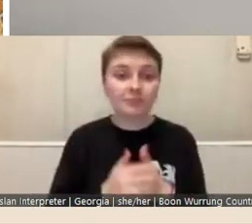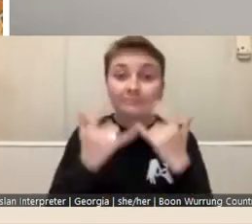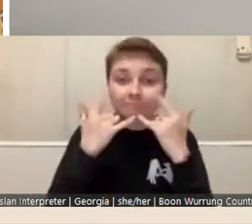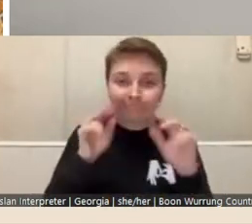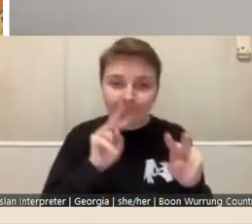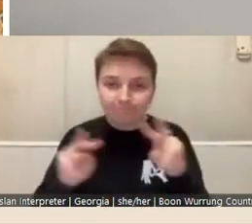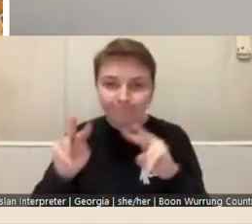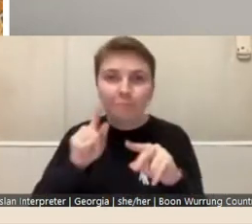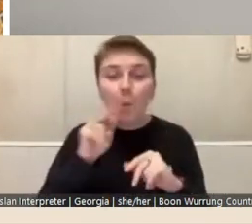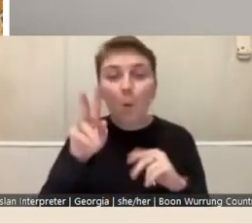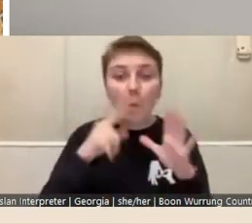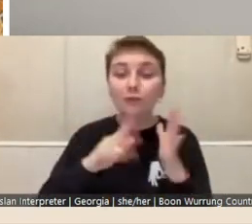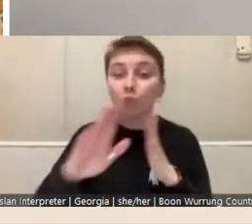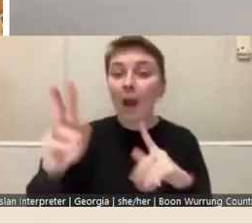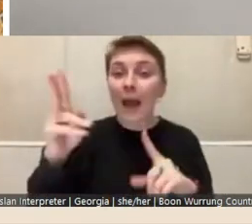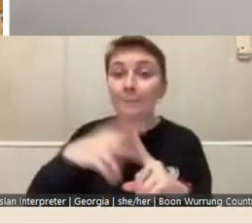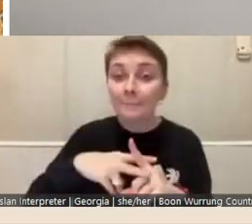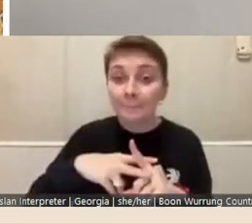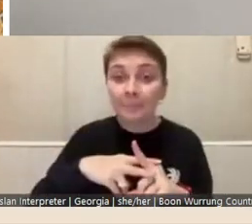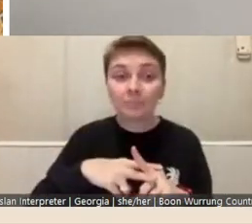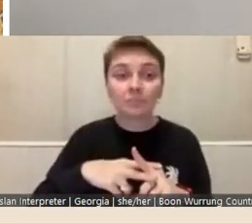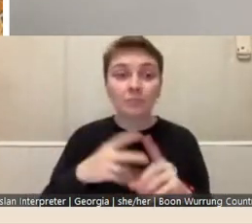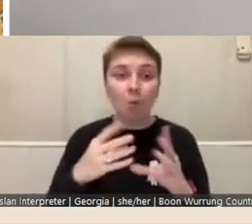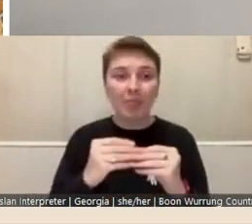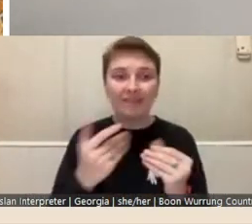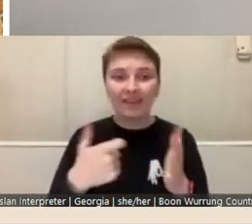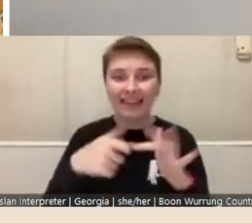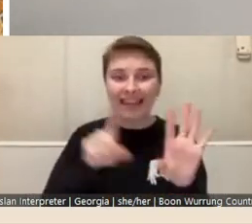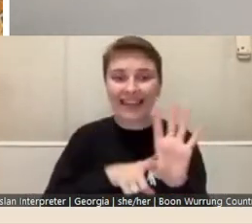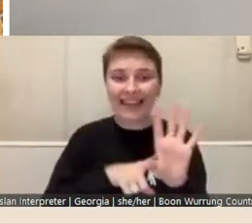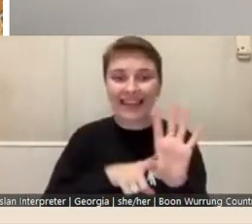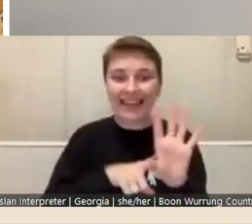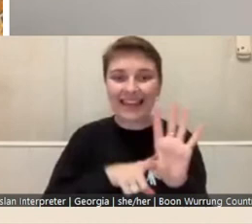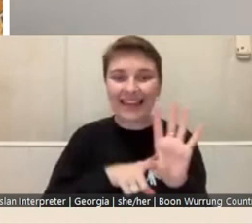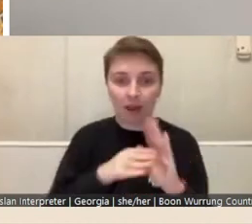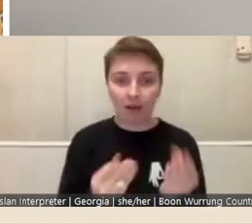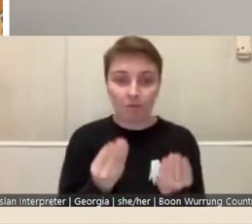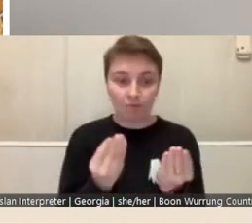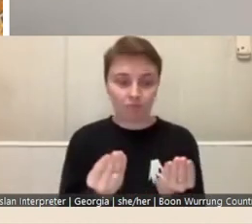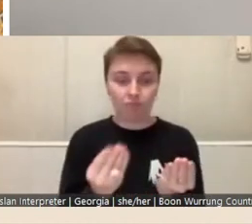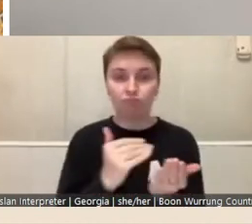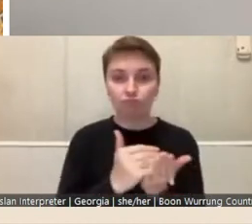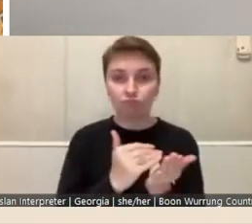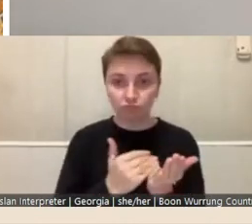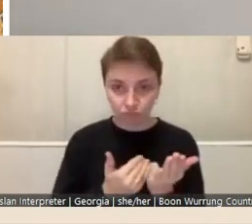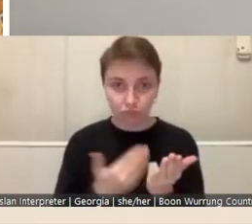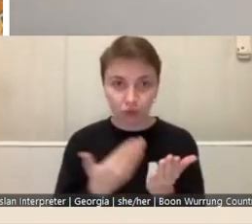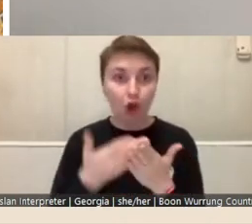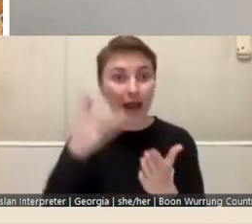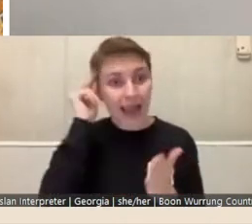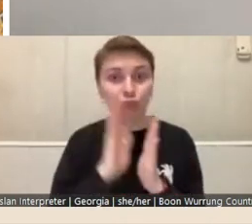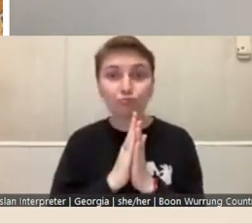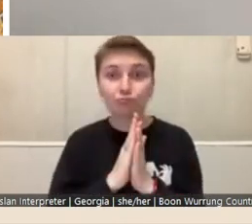applications against the key criteria outlined on the library website for each fellowship type.